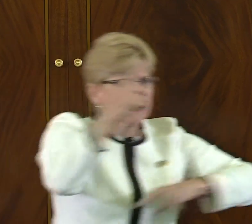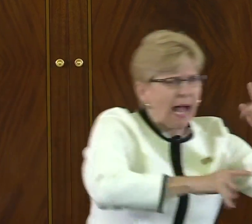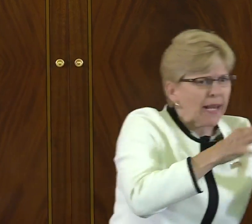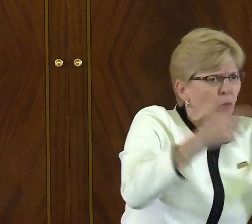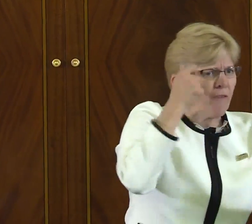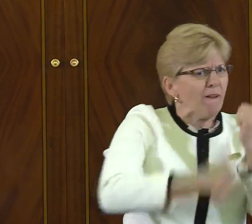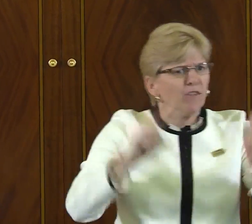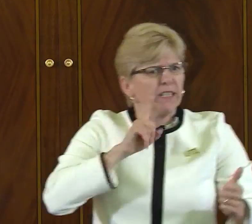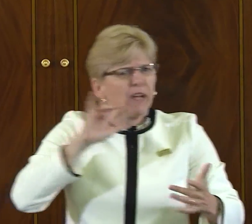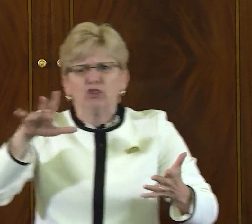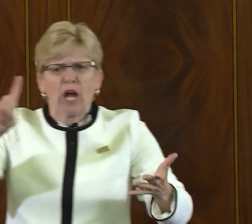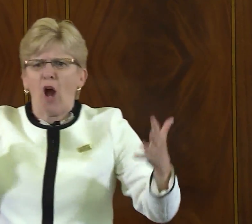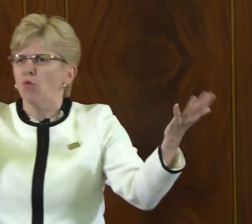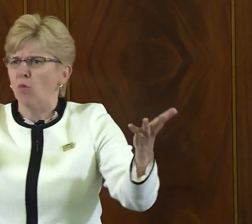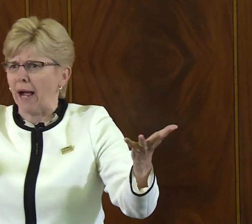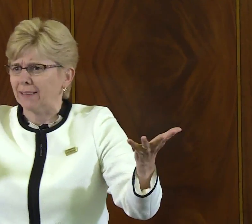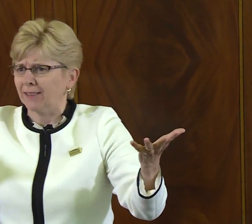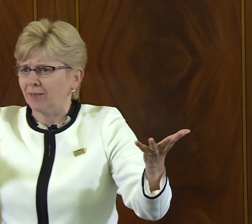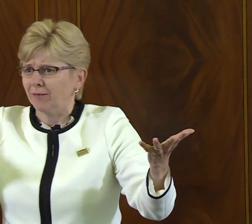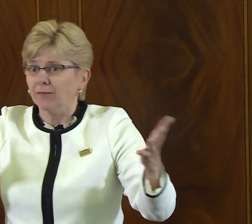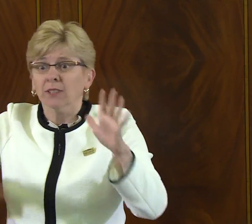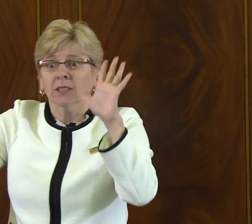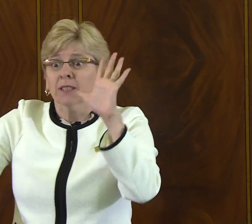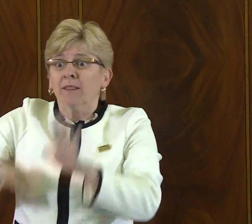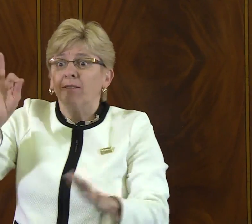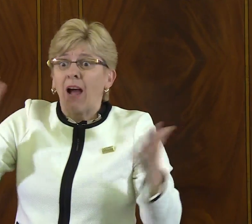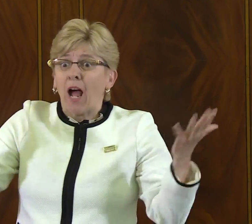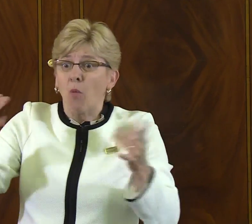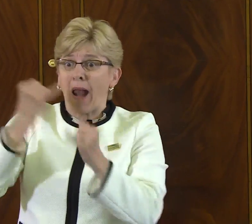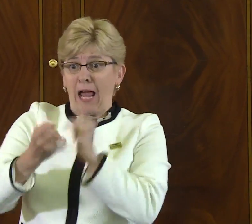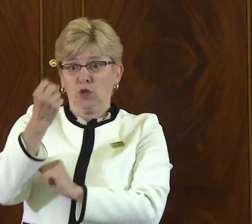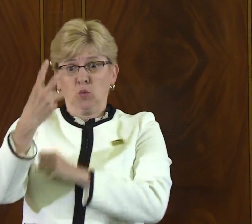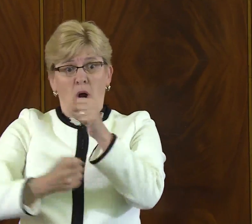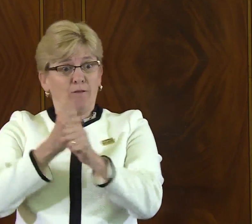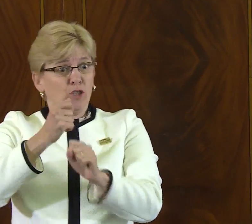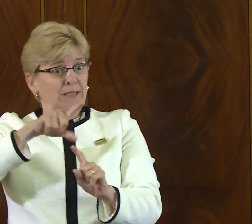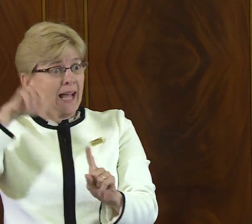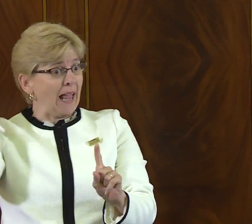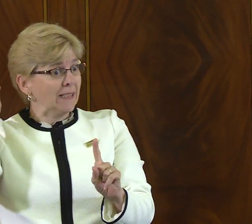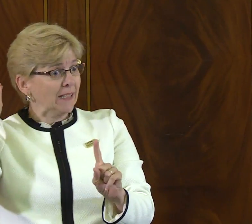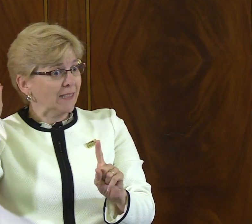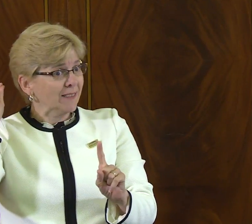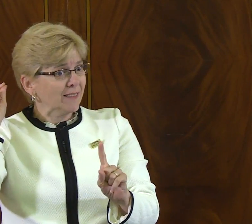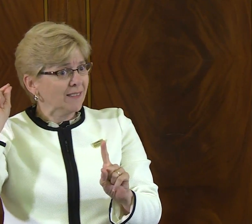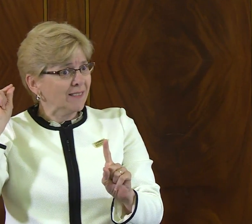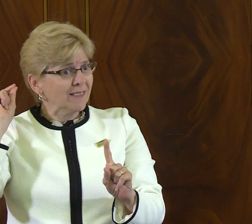people really advocating for, you know, the use of spoken language or the use of sign language.